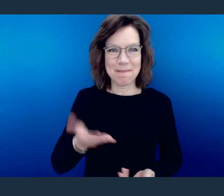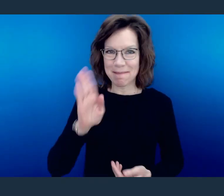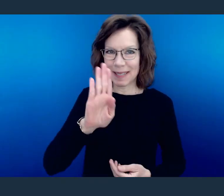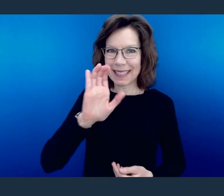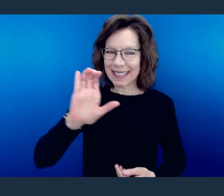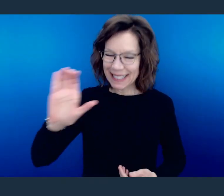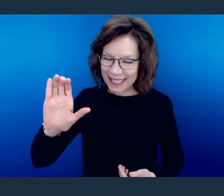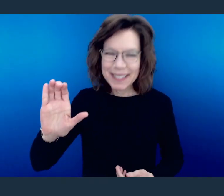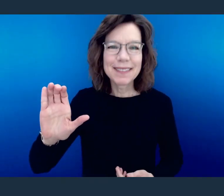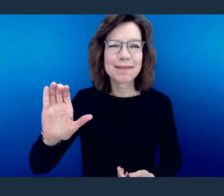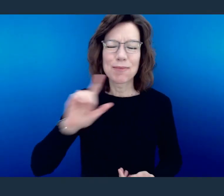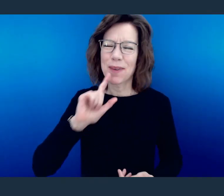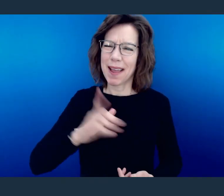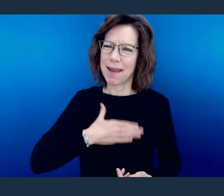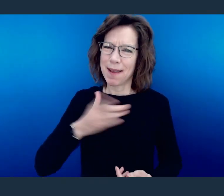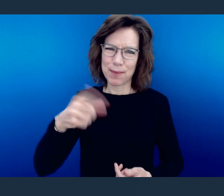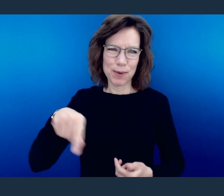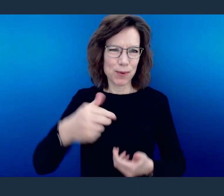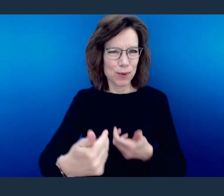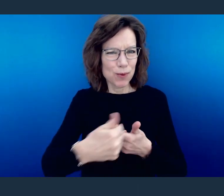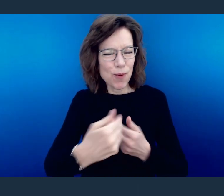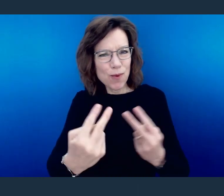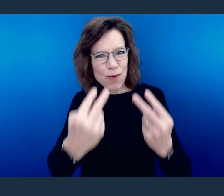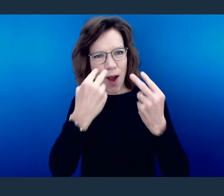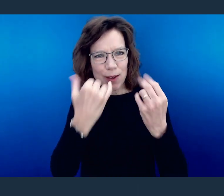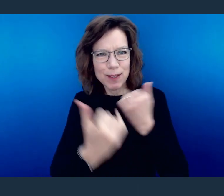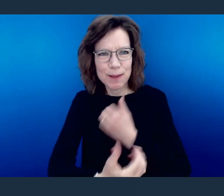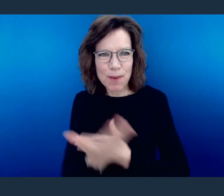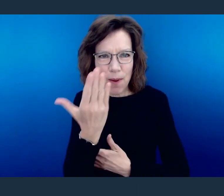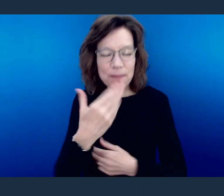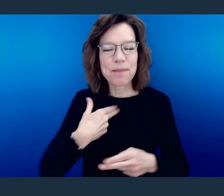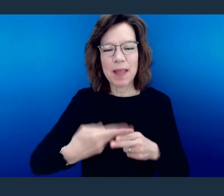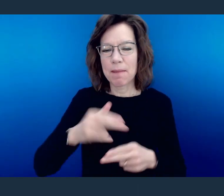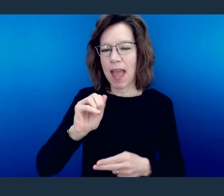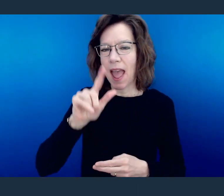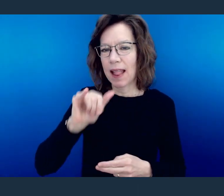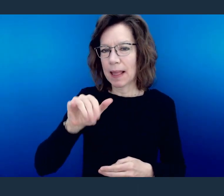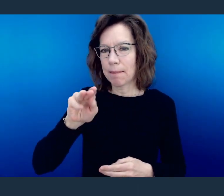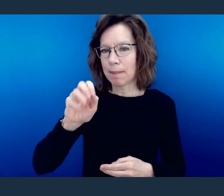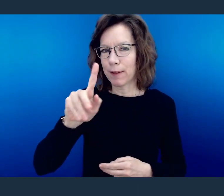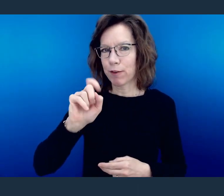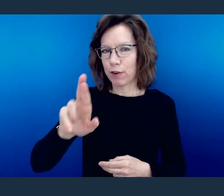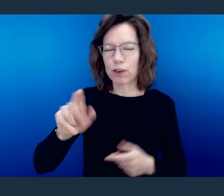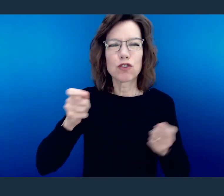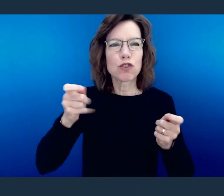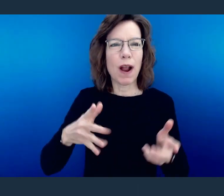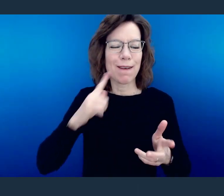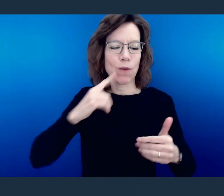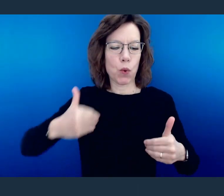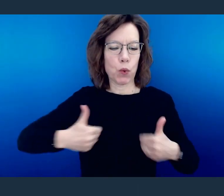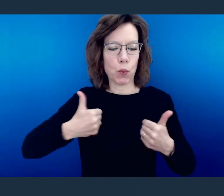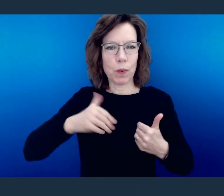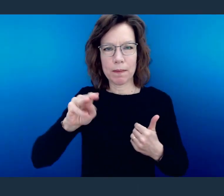Hello, and welcome to Bethany Community Church. So glad that you could join us this morning. My name is Alli Milner, and I'm the director of youth ministry.